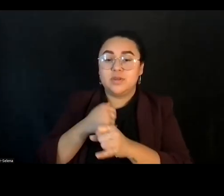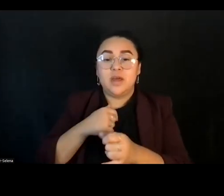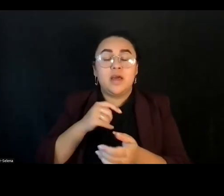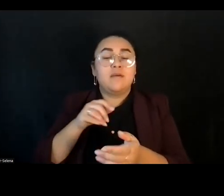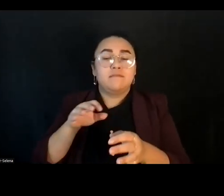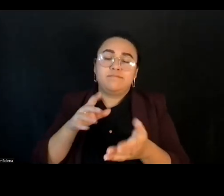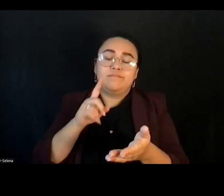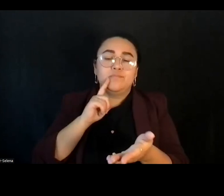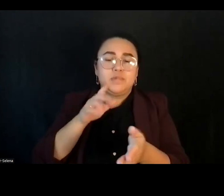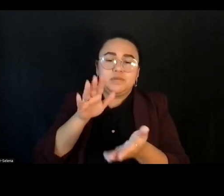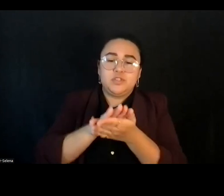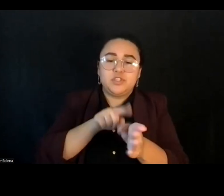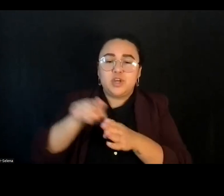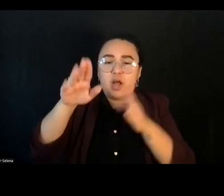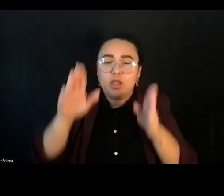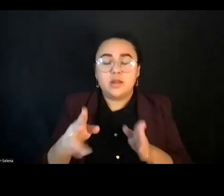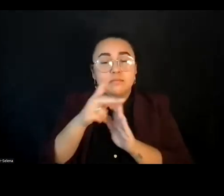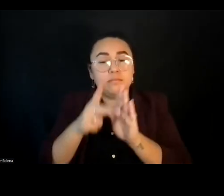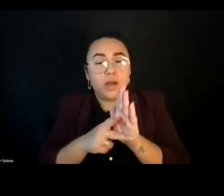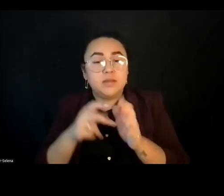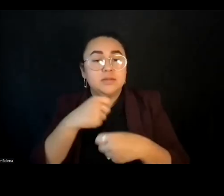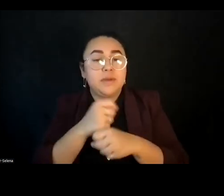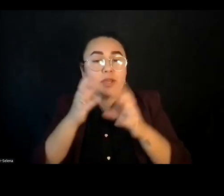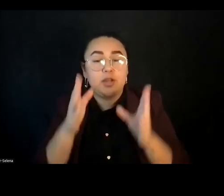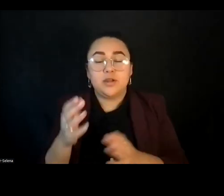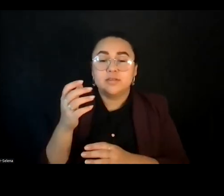and policymakers to identify and eliminate the barriers